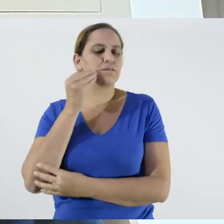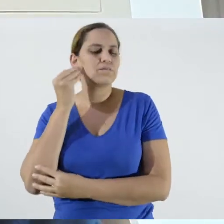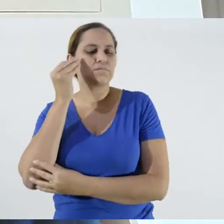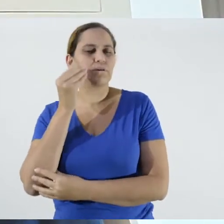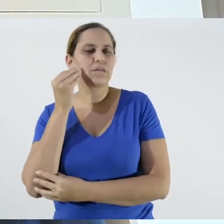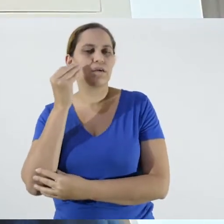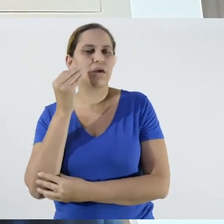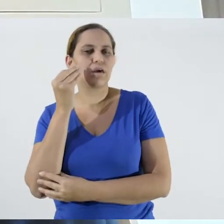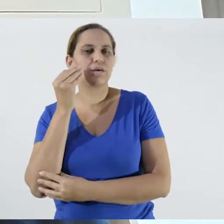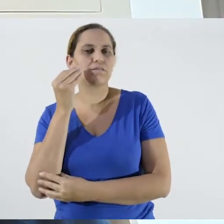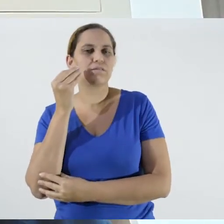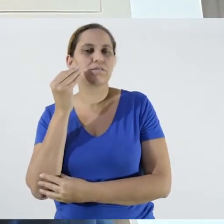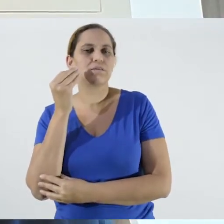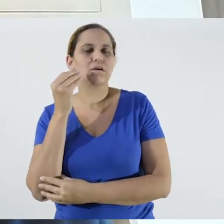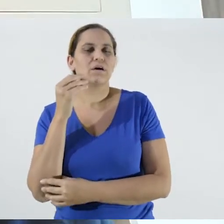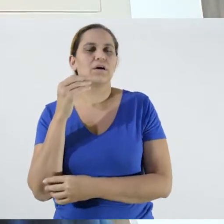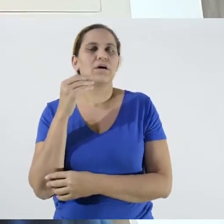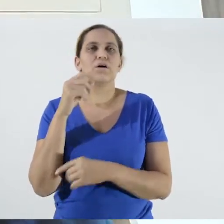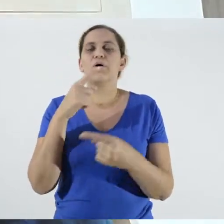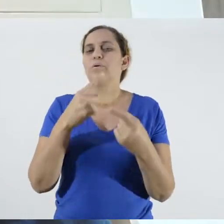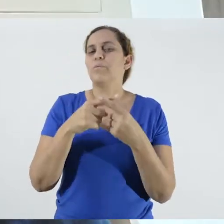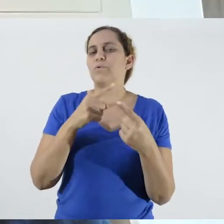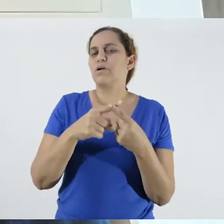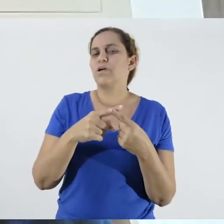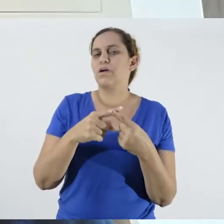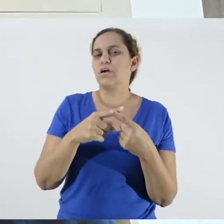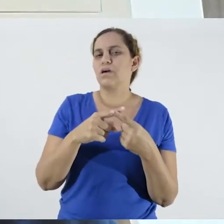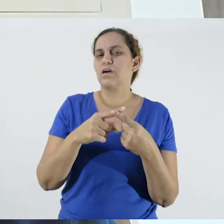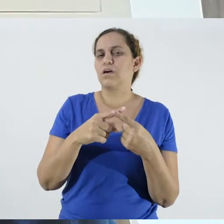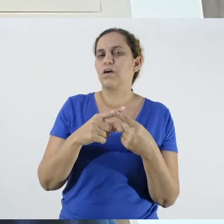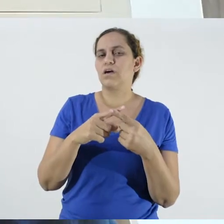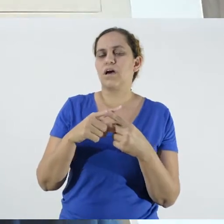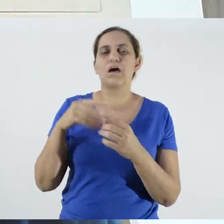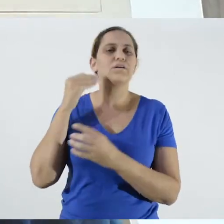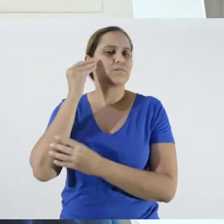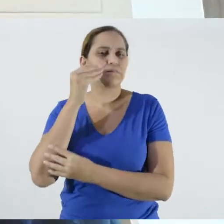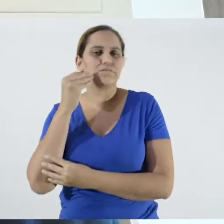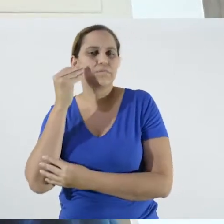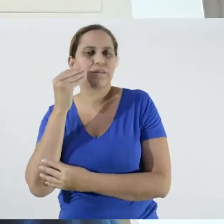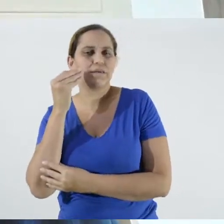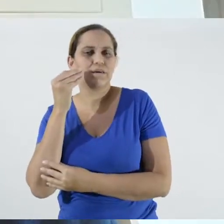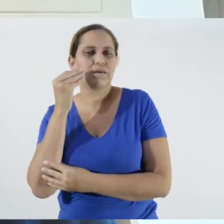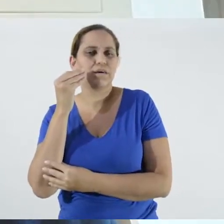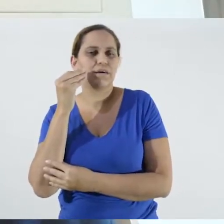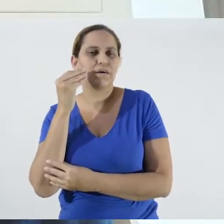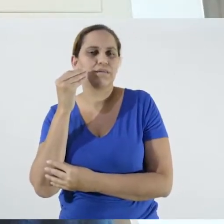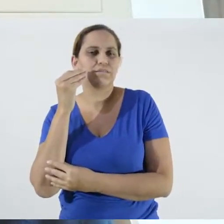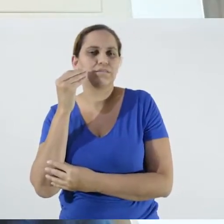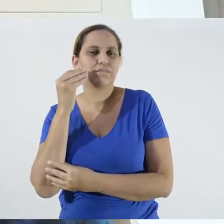stating that it has nothing to do with scientific